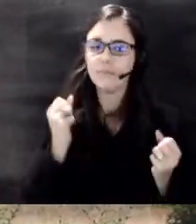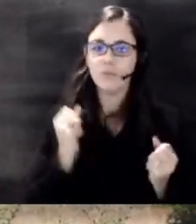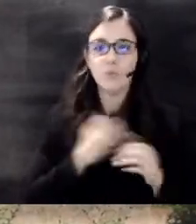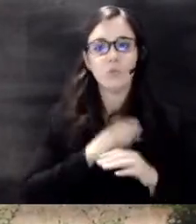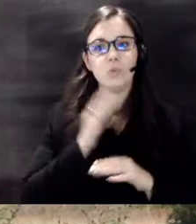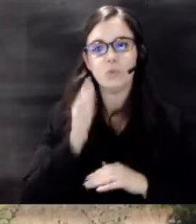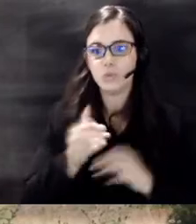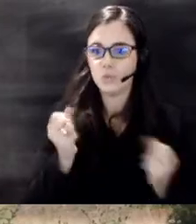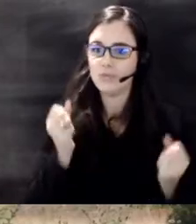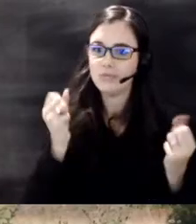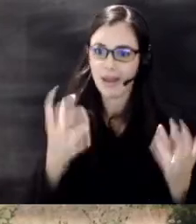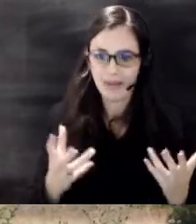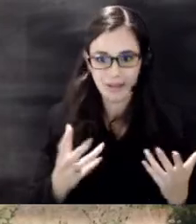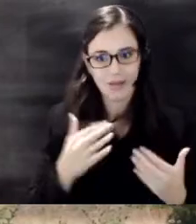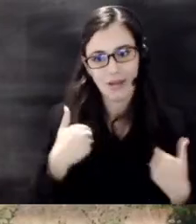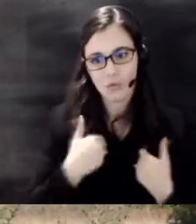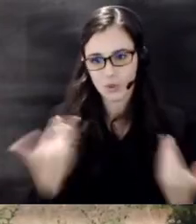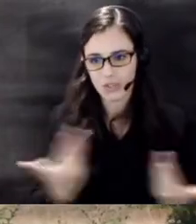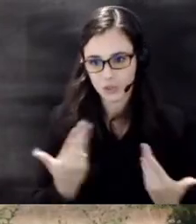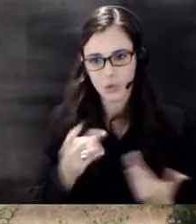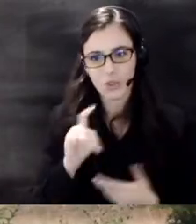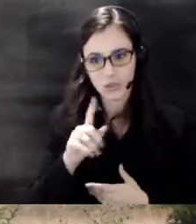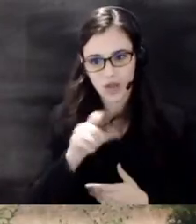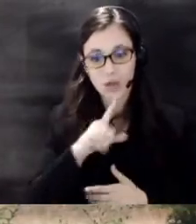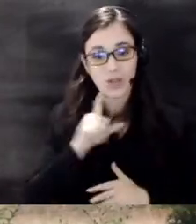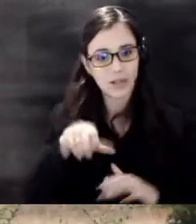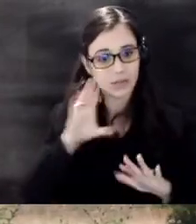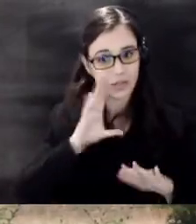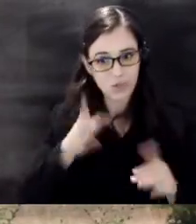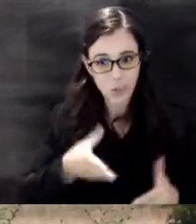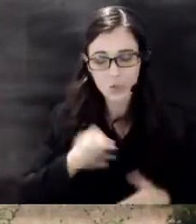here in Wichita we really need to get focused on spaying and neutering and we're suffering